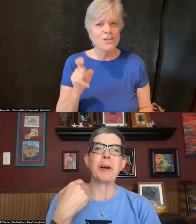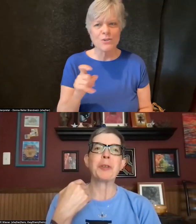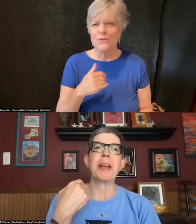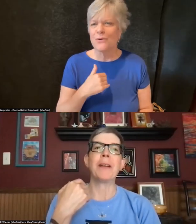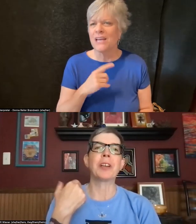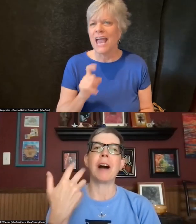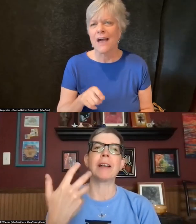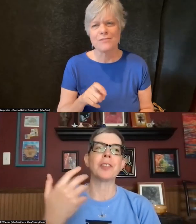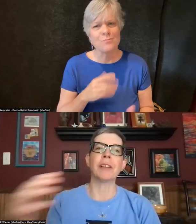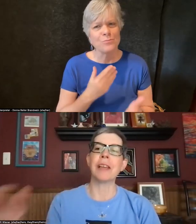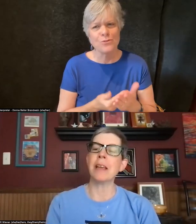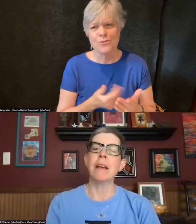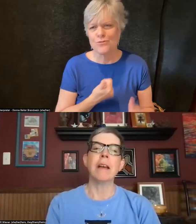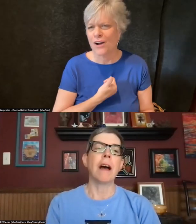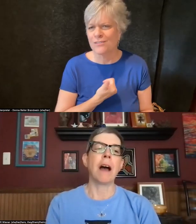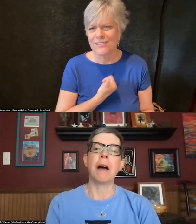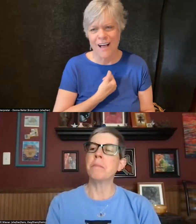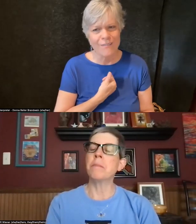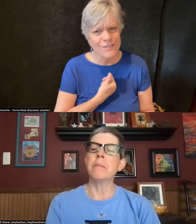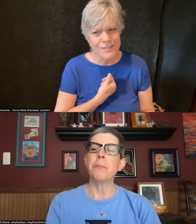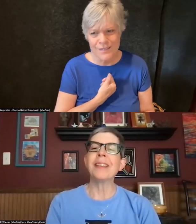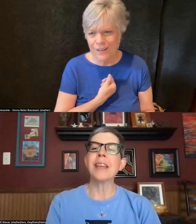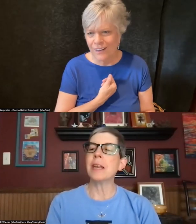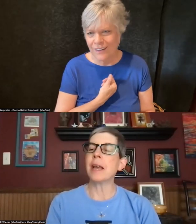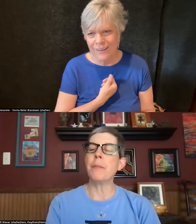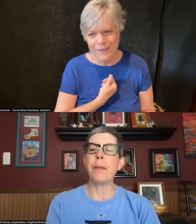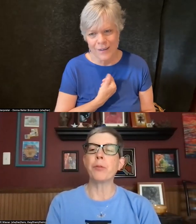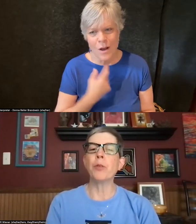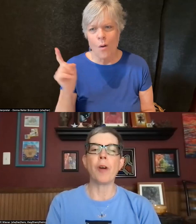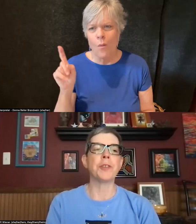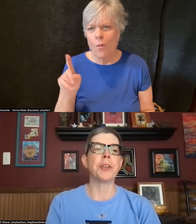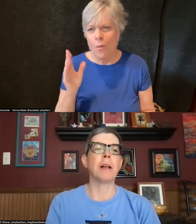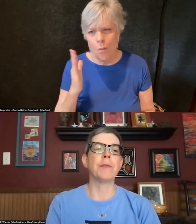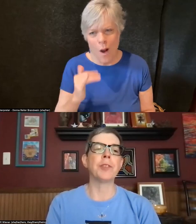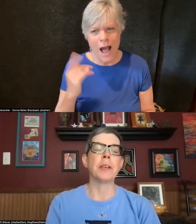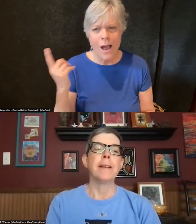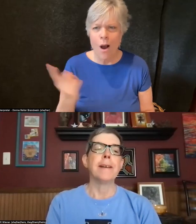Why should we have to constantly plead and prove ourselves?